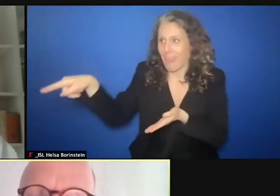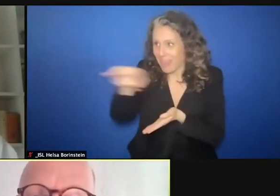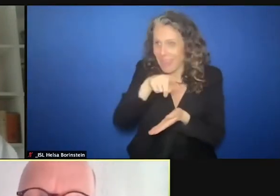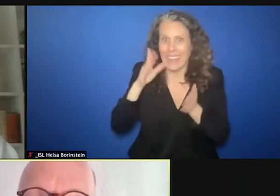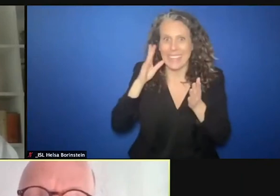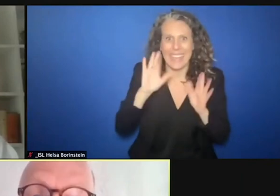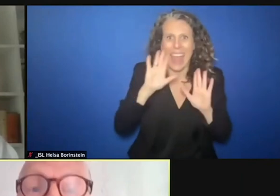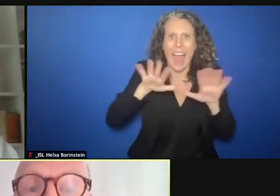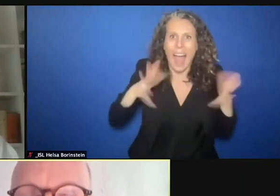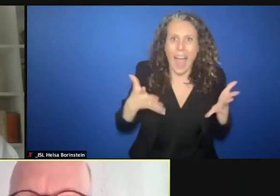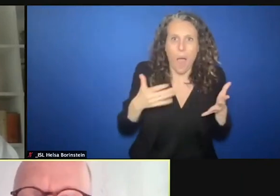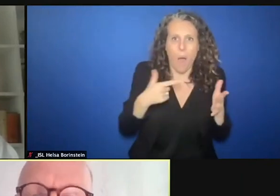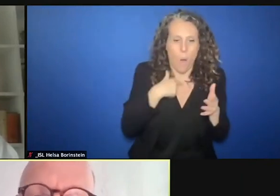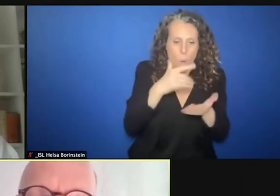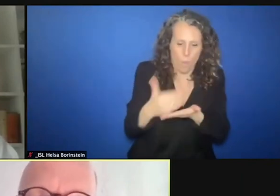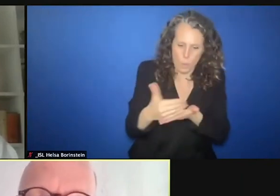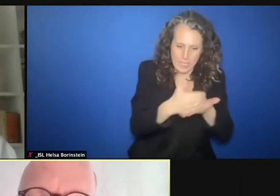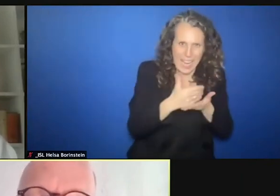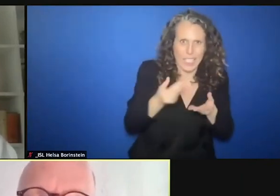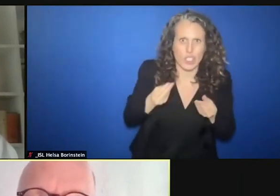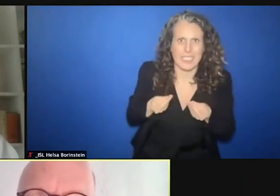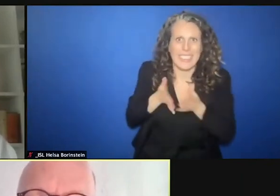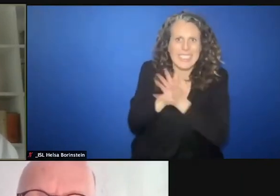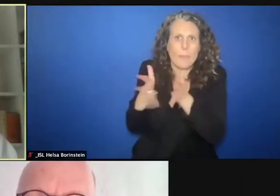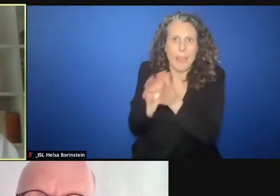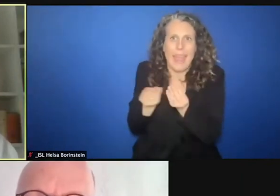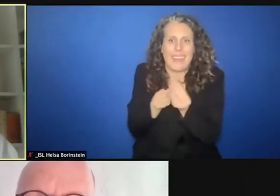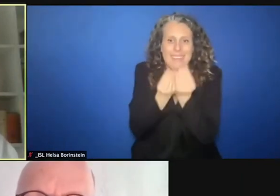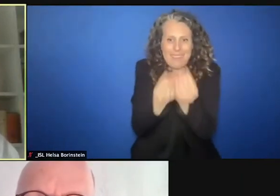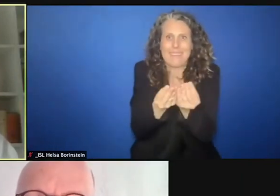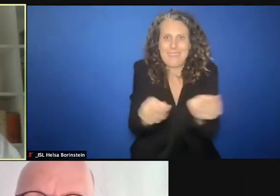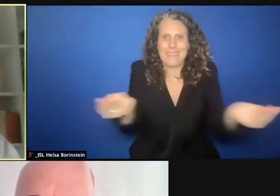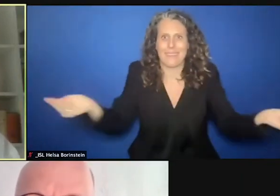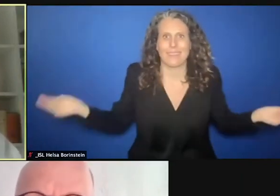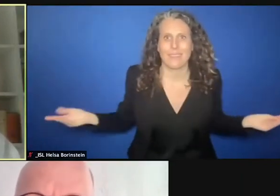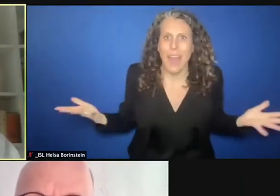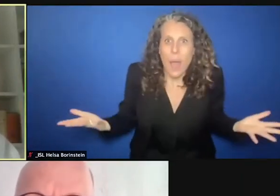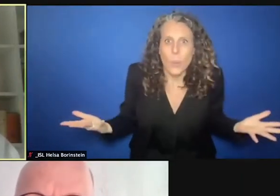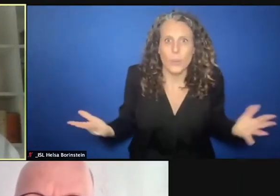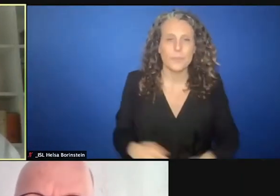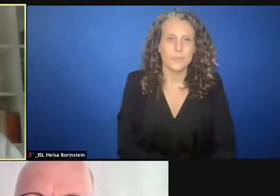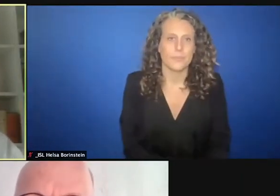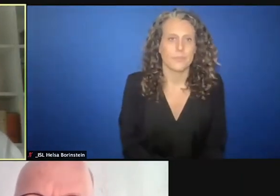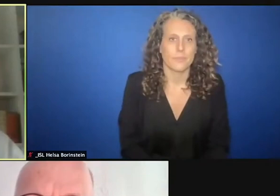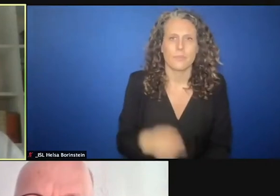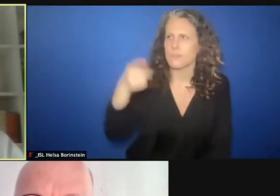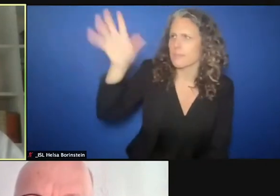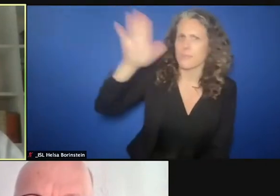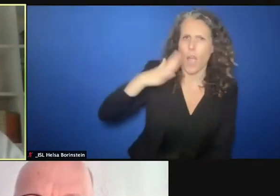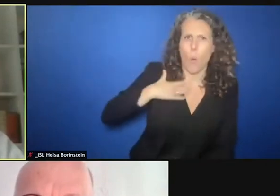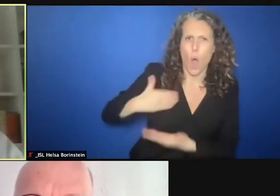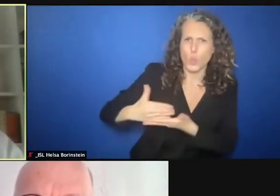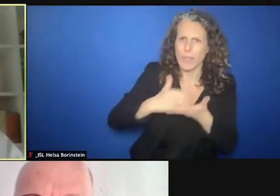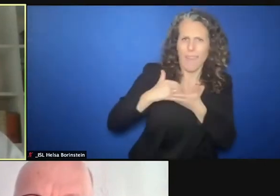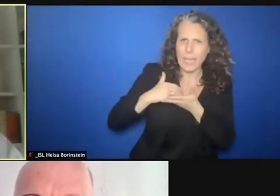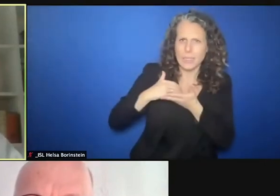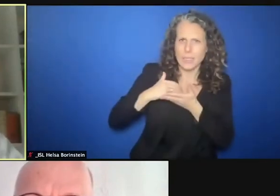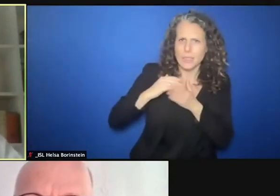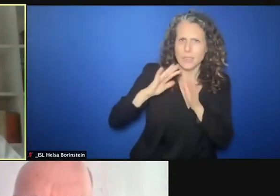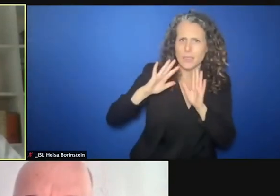also contribute and to increase to protection >> CHRIS GUNNESS: I need to move on, Manuel. I want to defend one of my panelists William was anything but fluffy but we'll come back